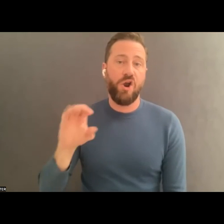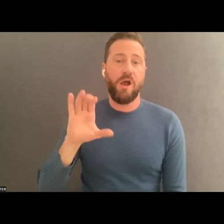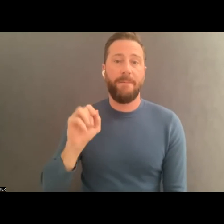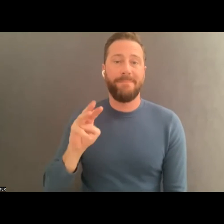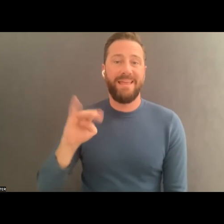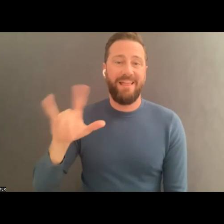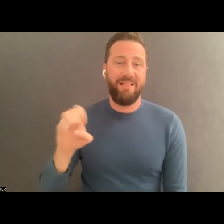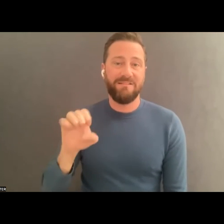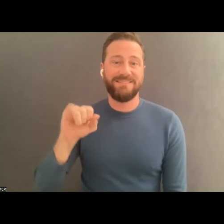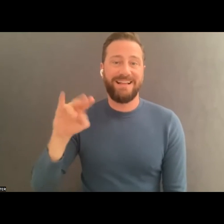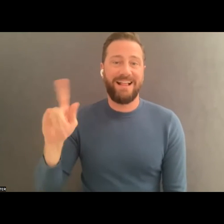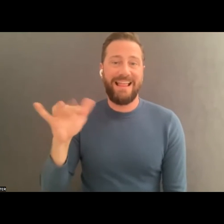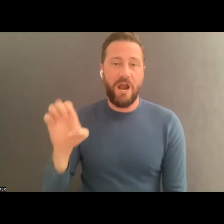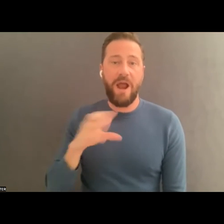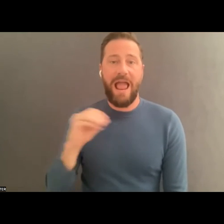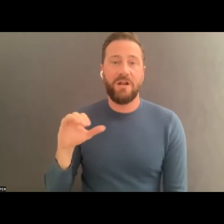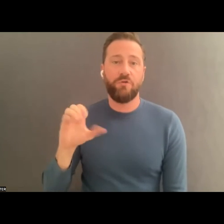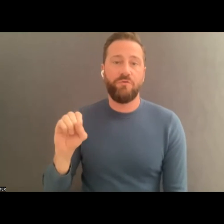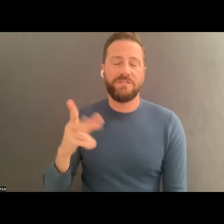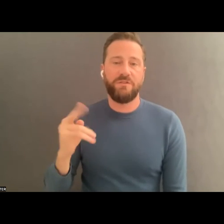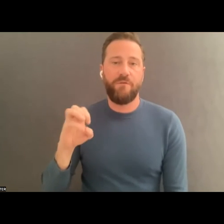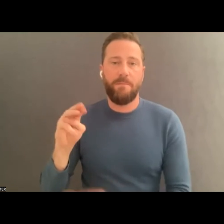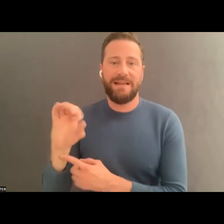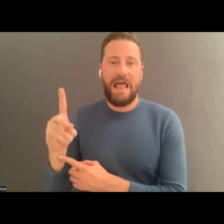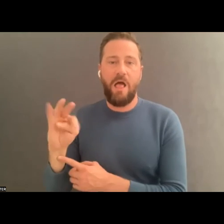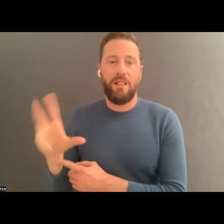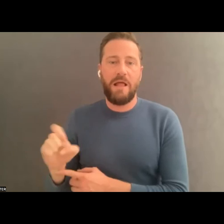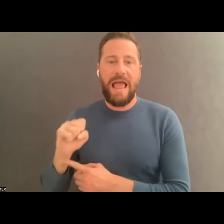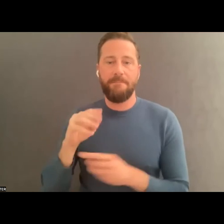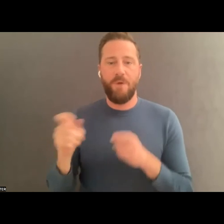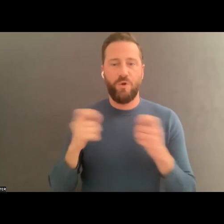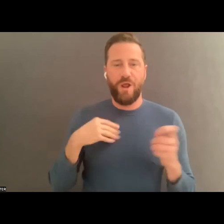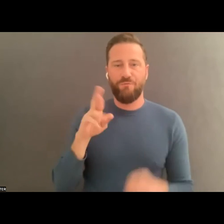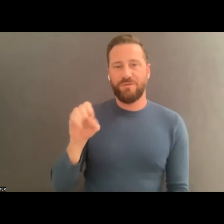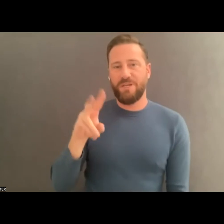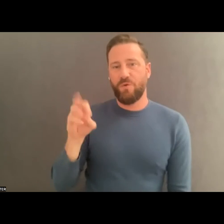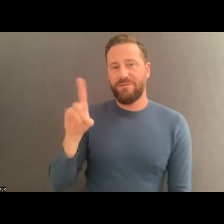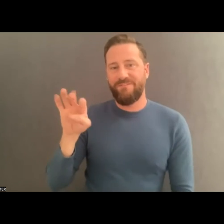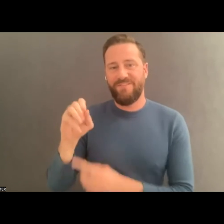, on the panel and moderator Onye Ozuzu. Have a wonderful day, everyone. Cheers